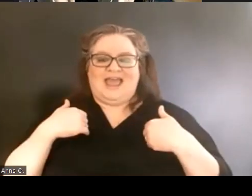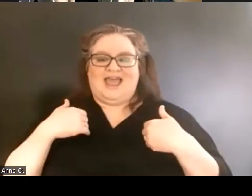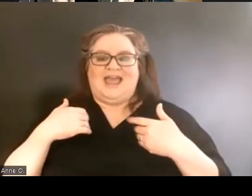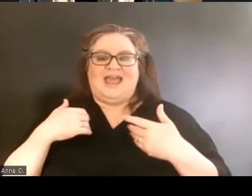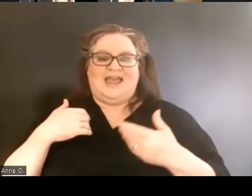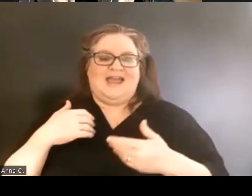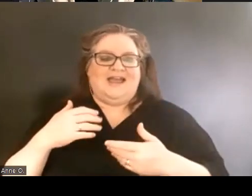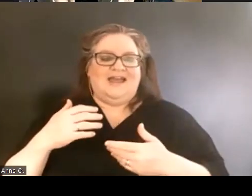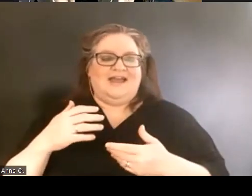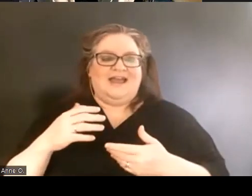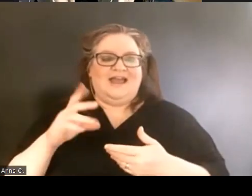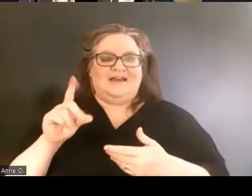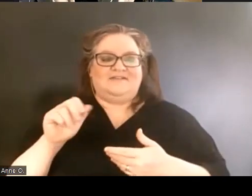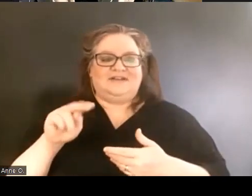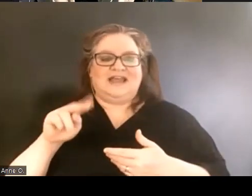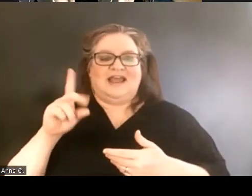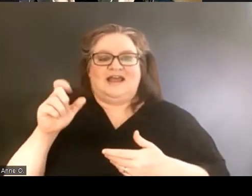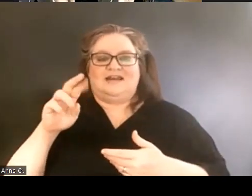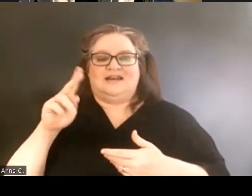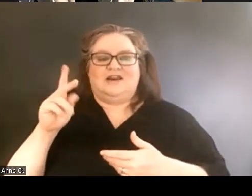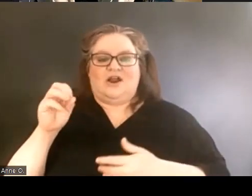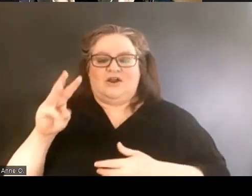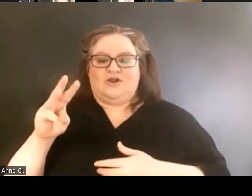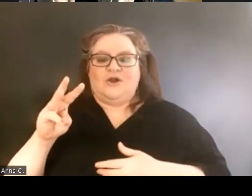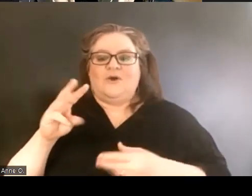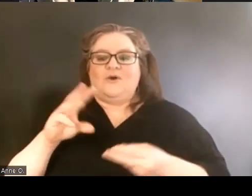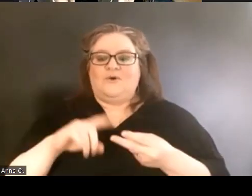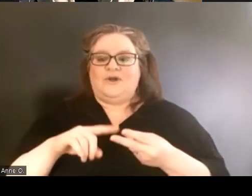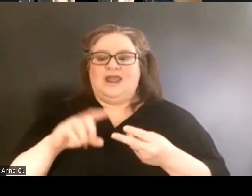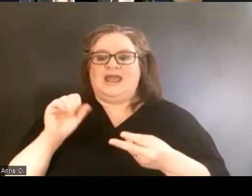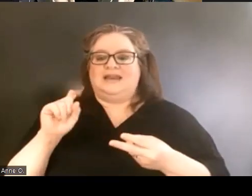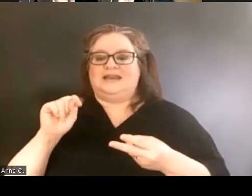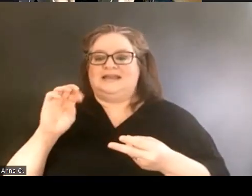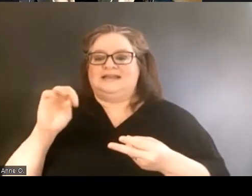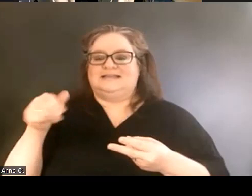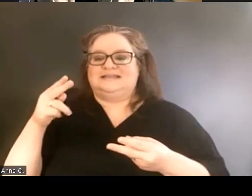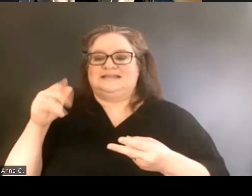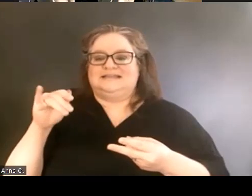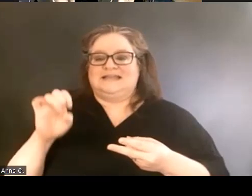and Stephanie Dawson with us today to share about Miami. So without further ado,